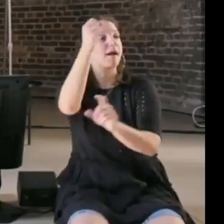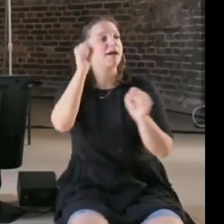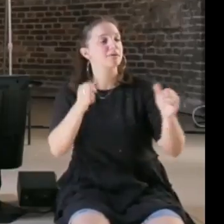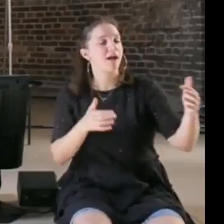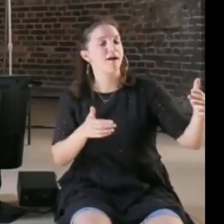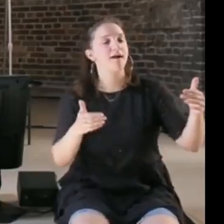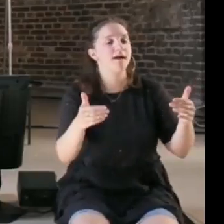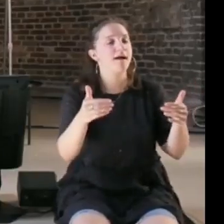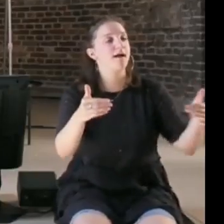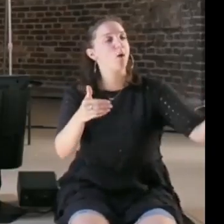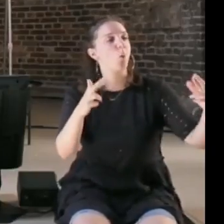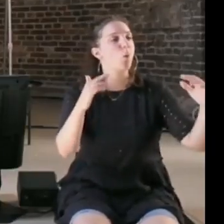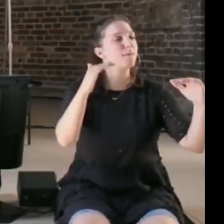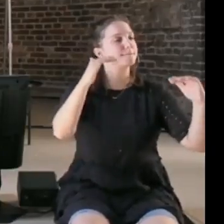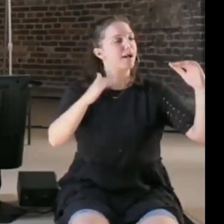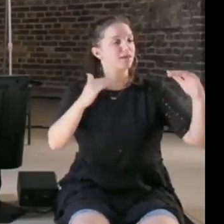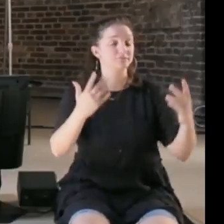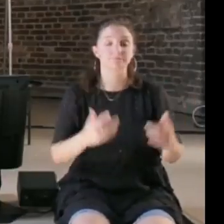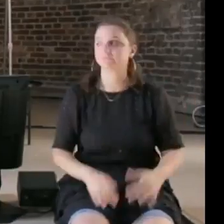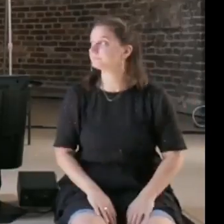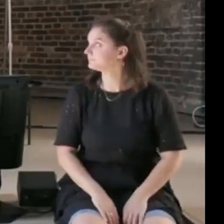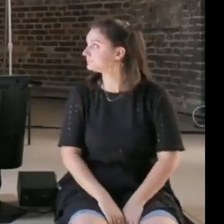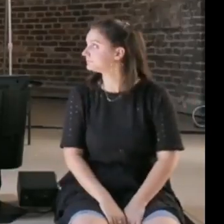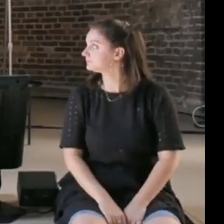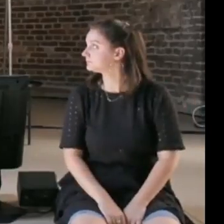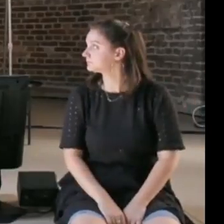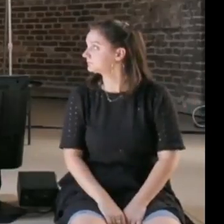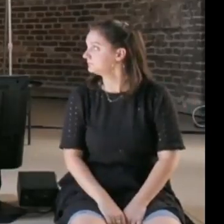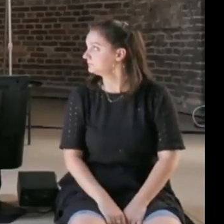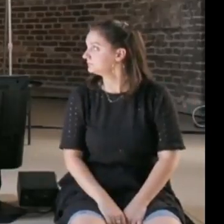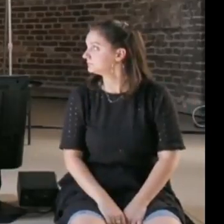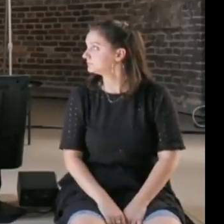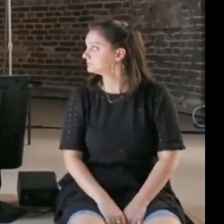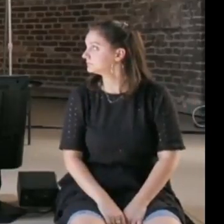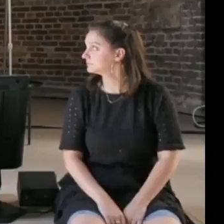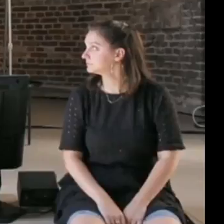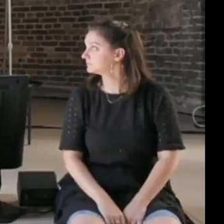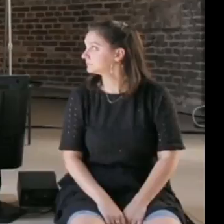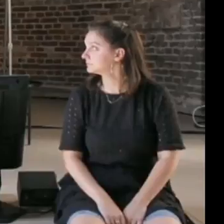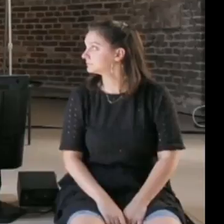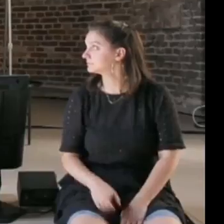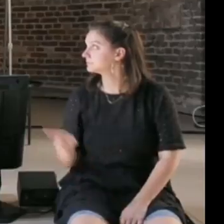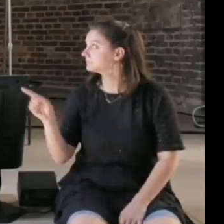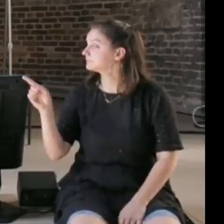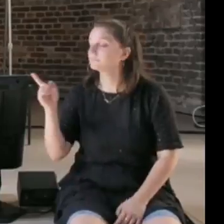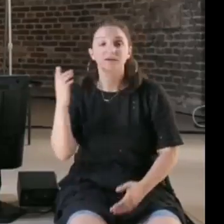Yeah that's actually maybe a really good moment to slowly wrap up, and also it's really